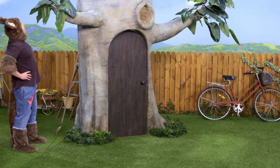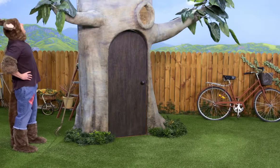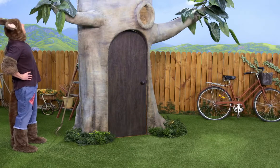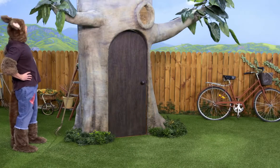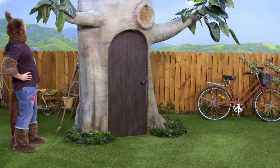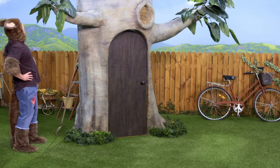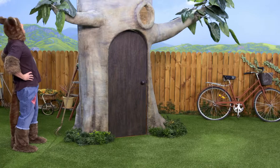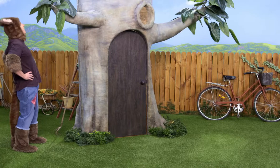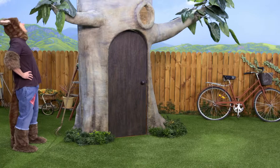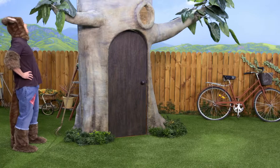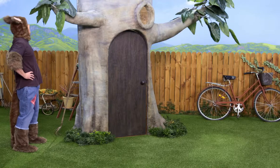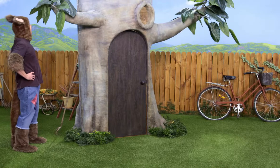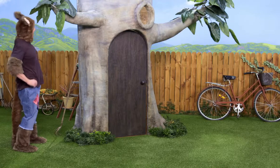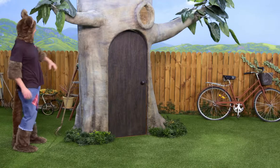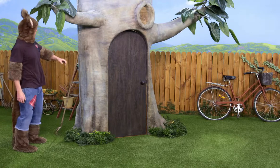Oh!